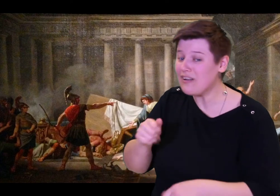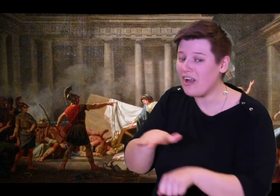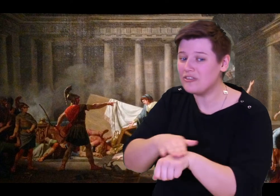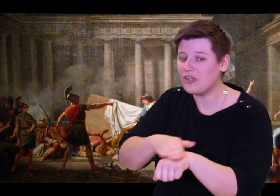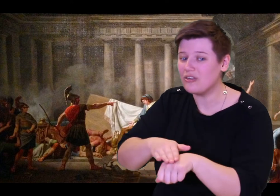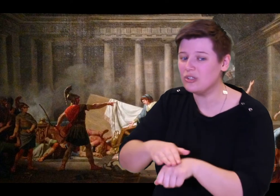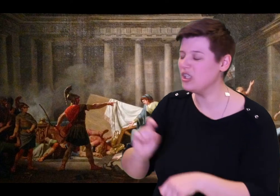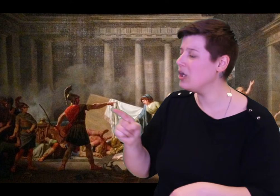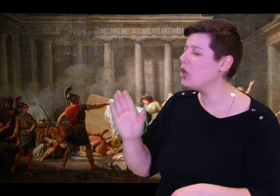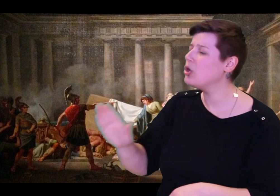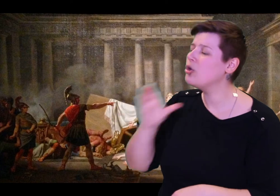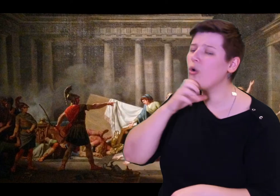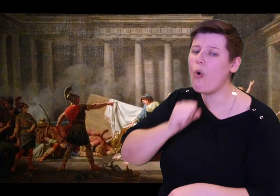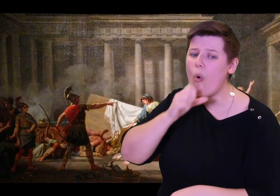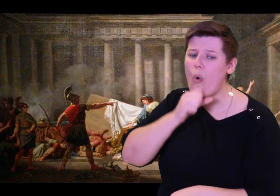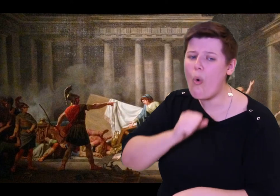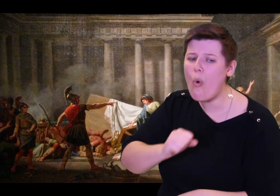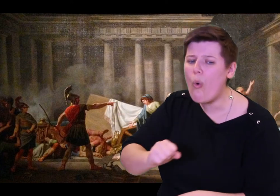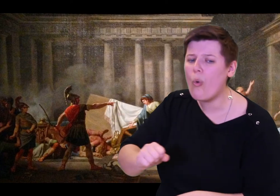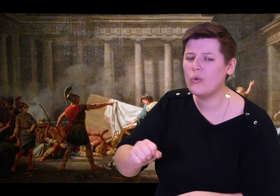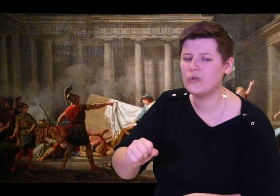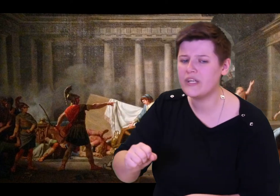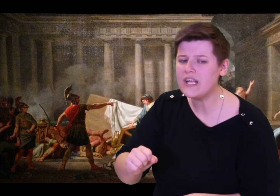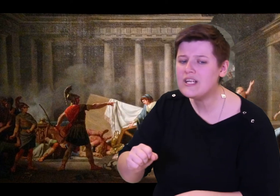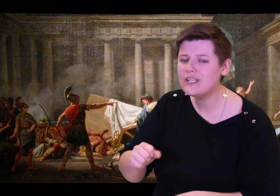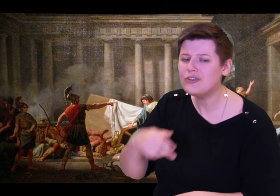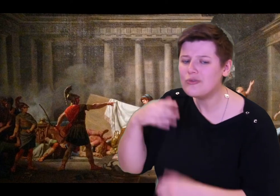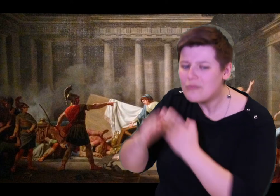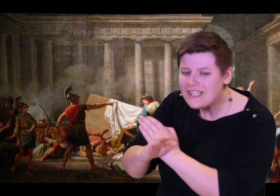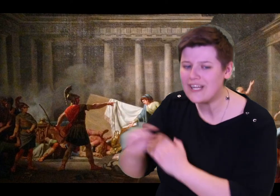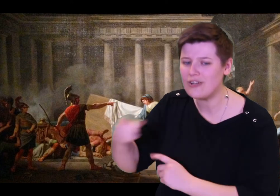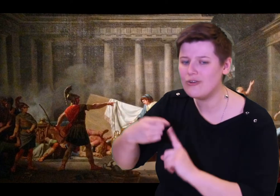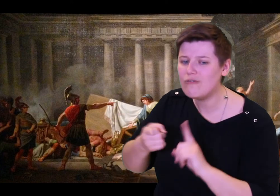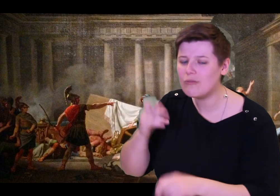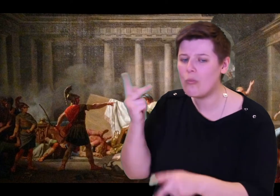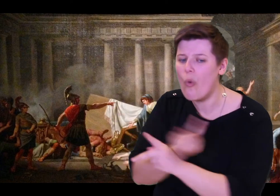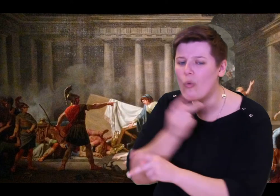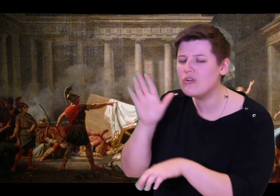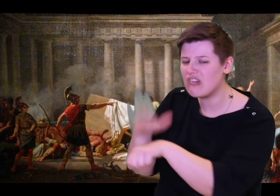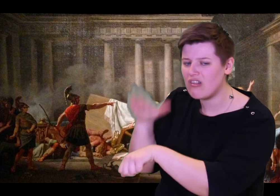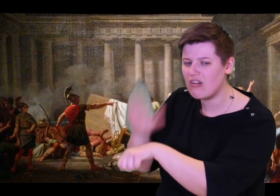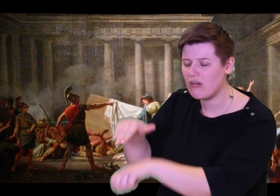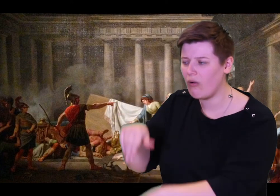Go back! If any other slave comes here to wake me and tell me all this nonsense, I